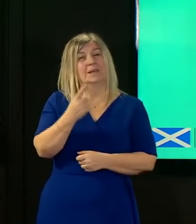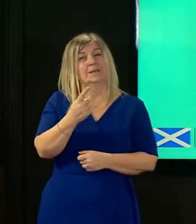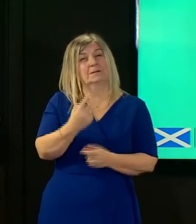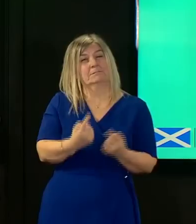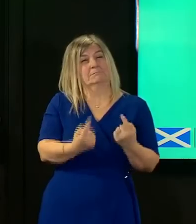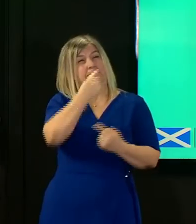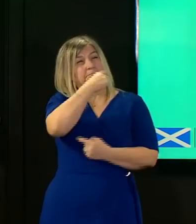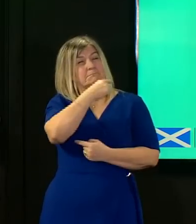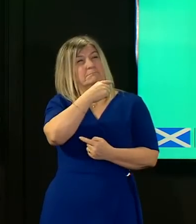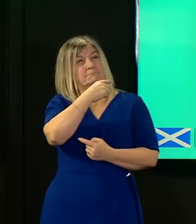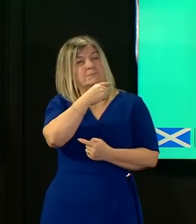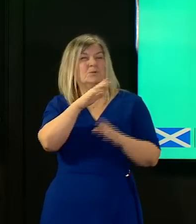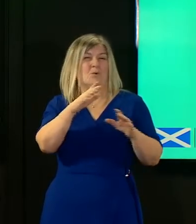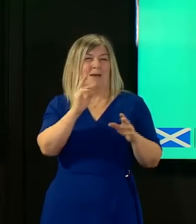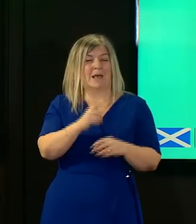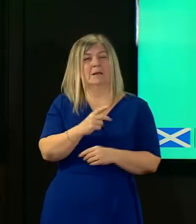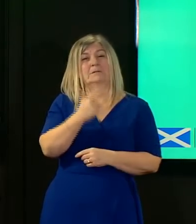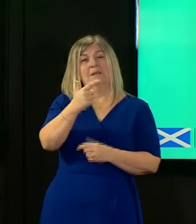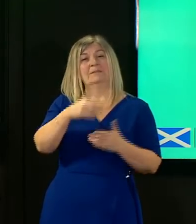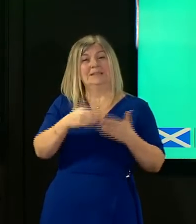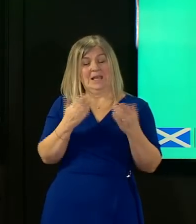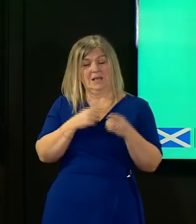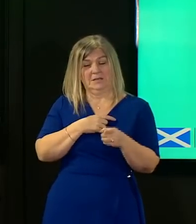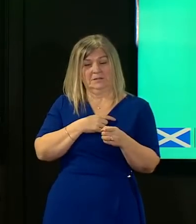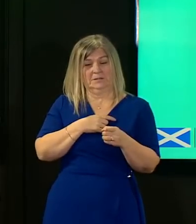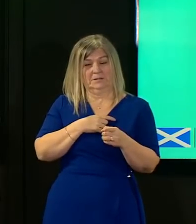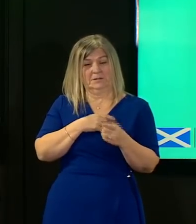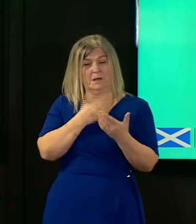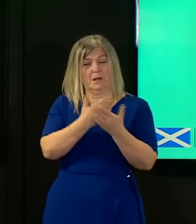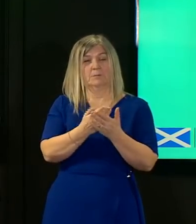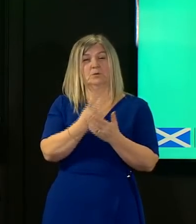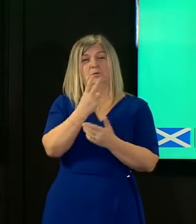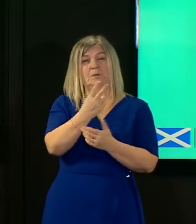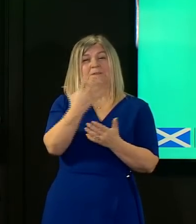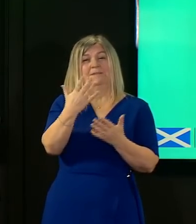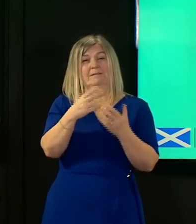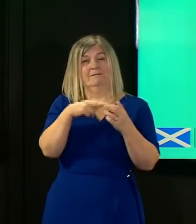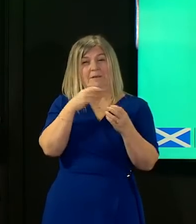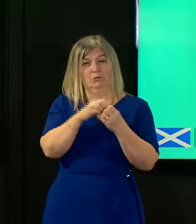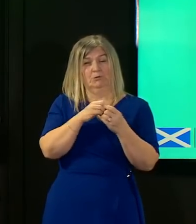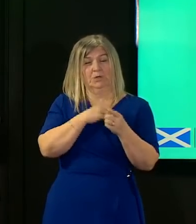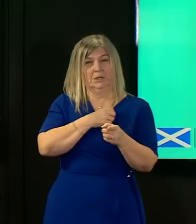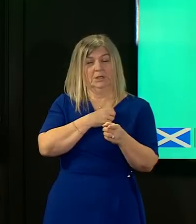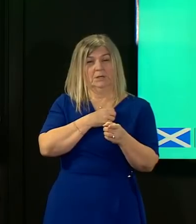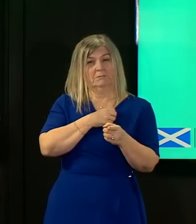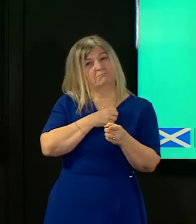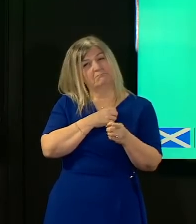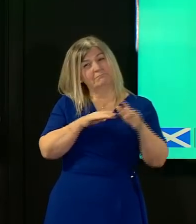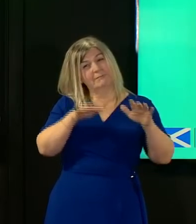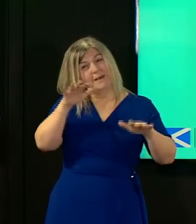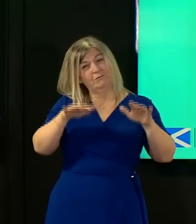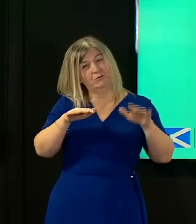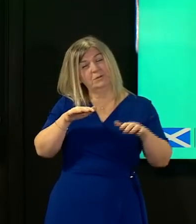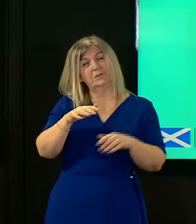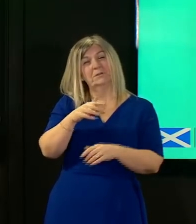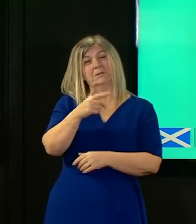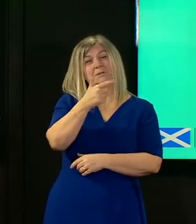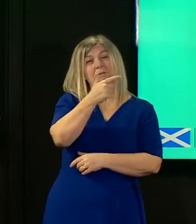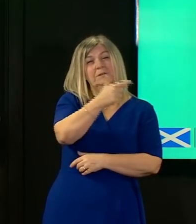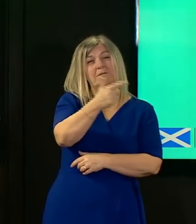time if i look at the seven days to the 25th of february we had an average of 779 cases per day